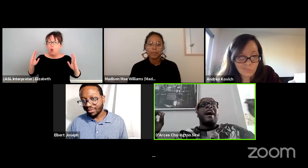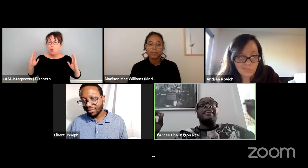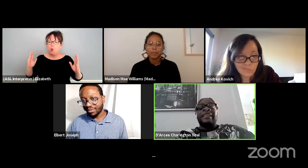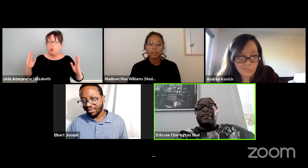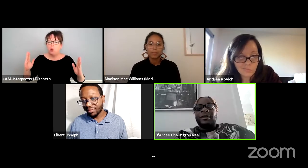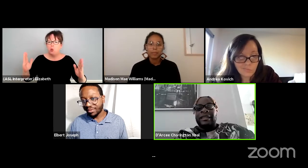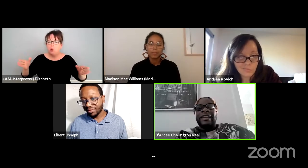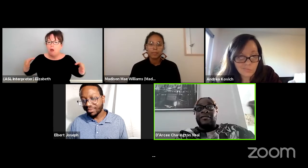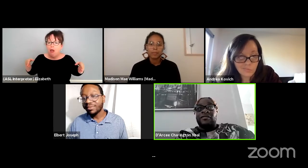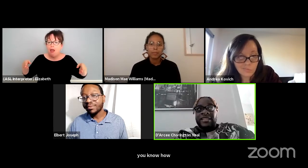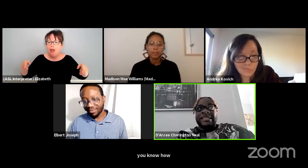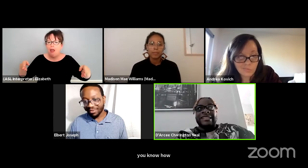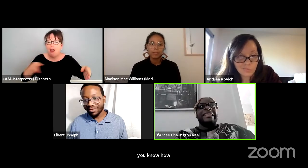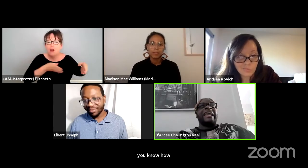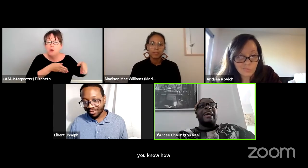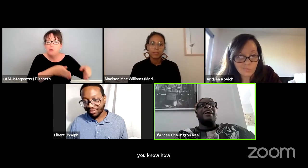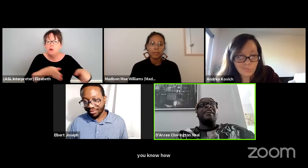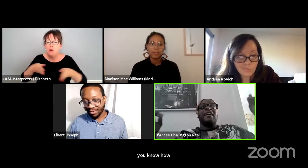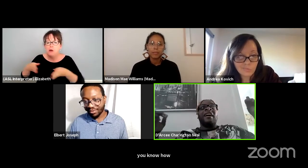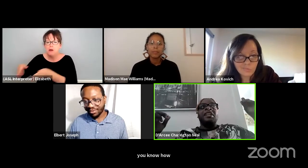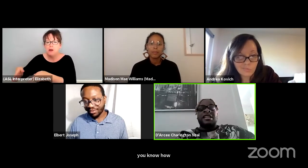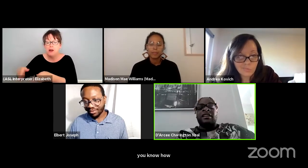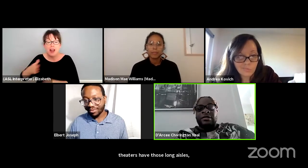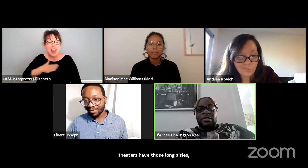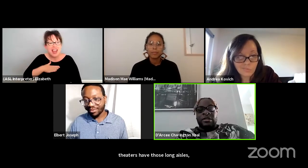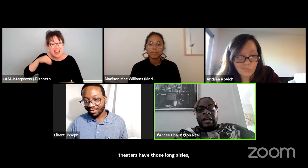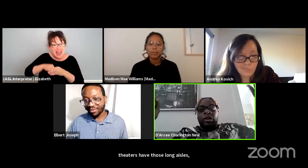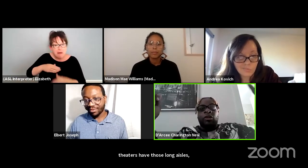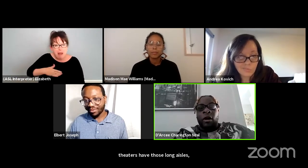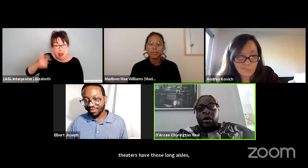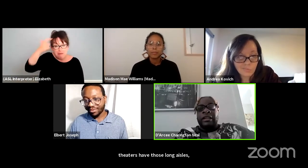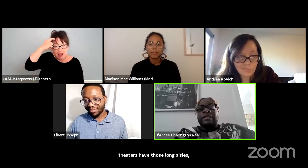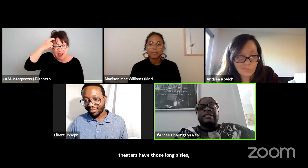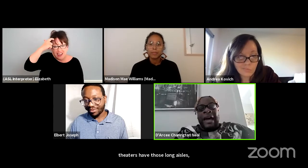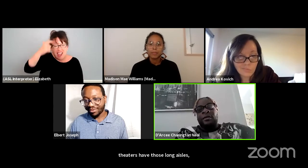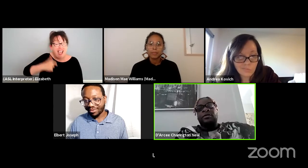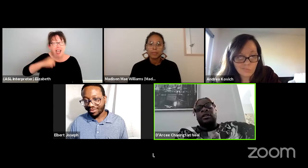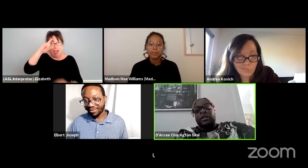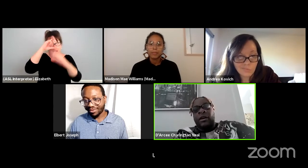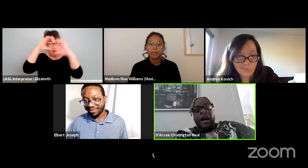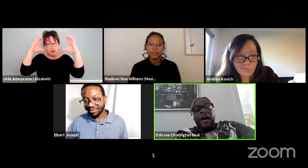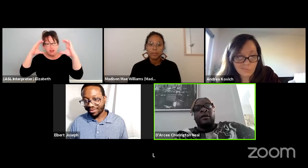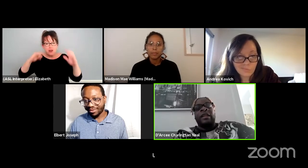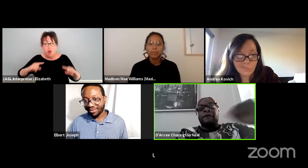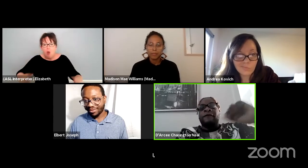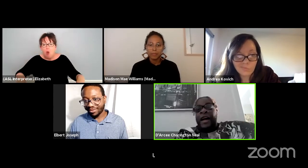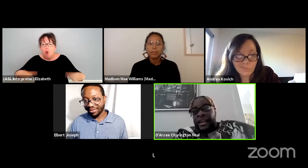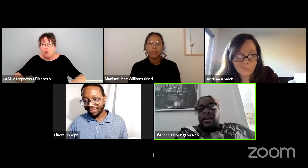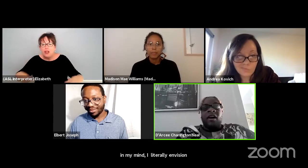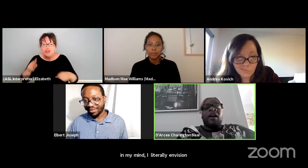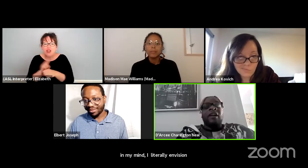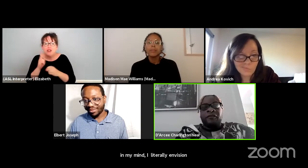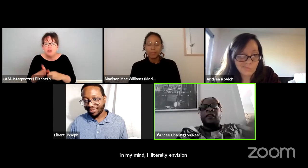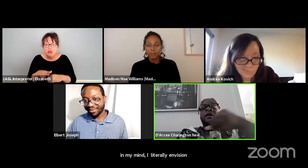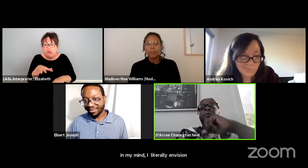I literally envision like a chair user, like a crawling belong long aisle like fighting off